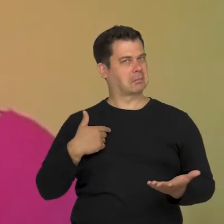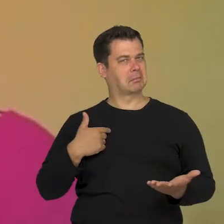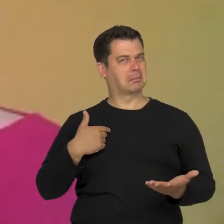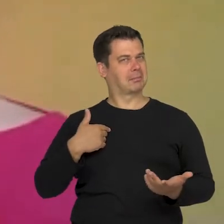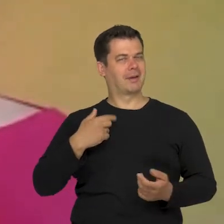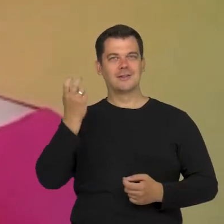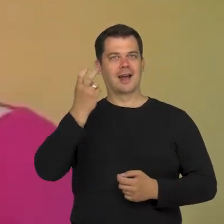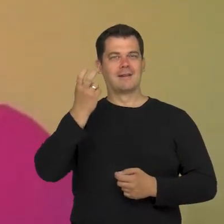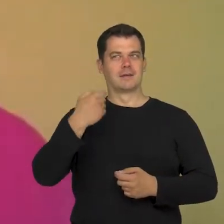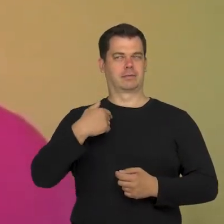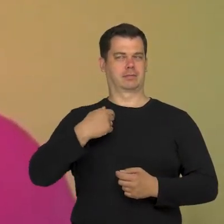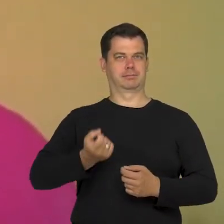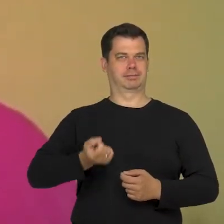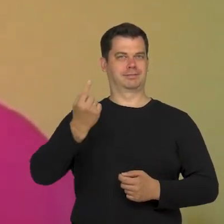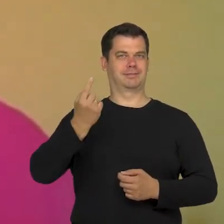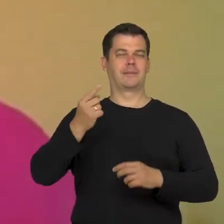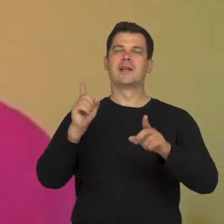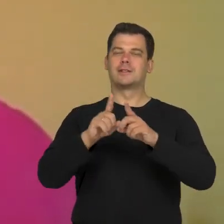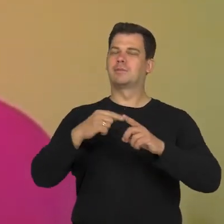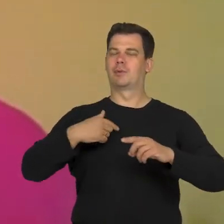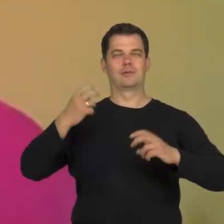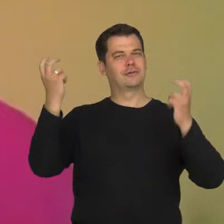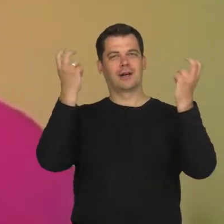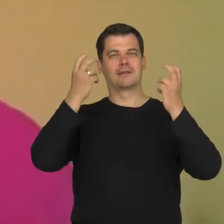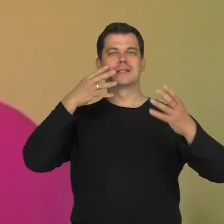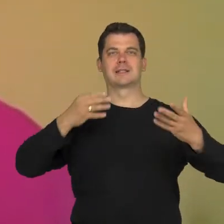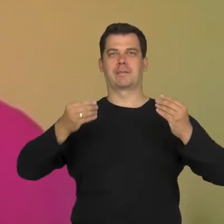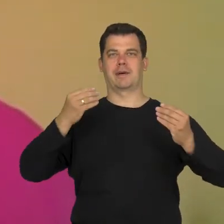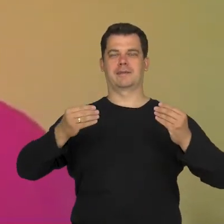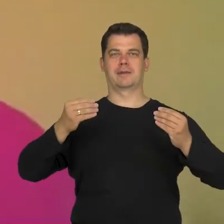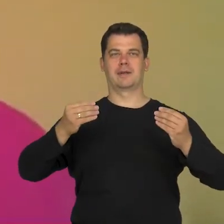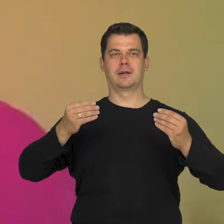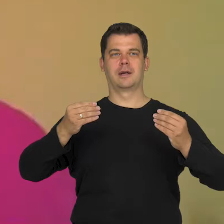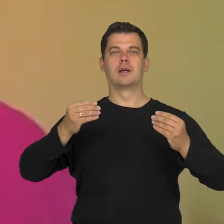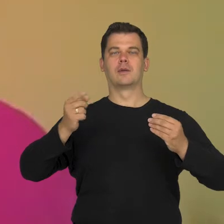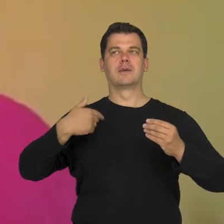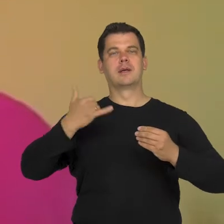In addition, I really liked the game about the things we see as normal